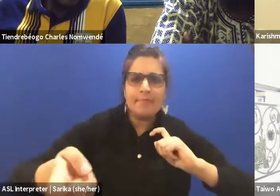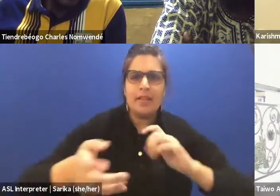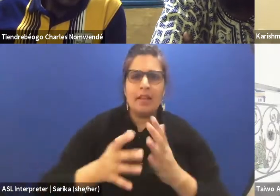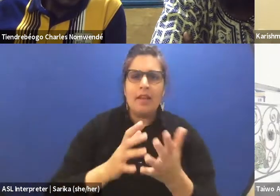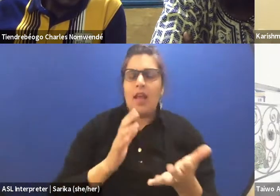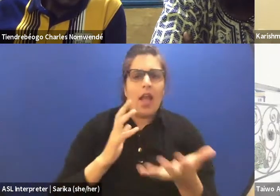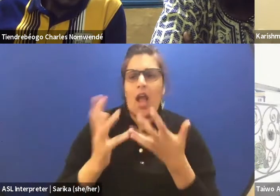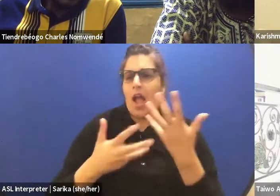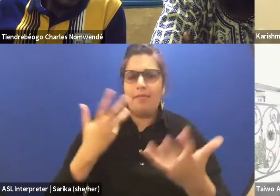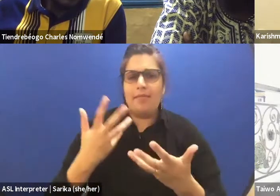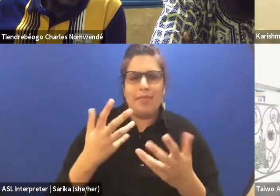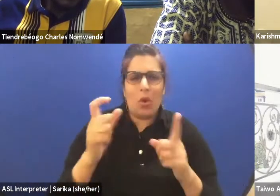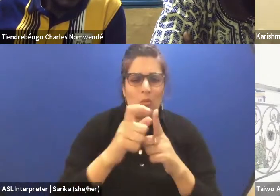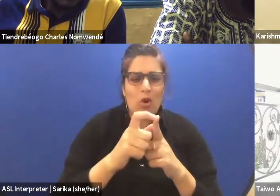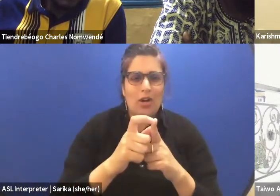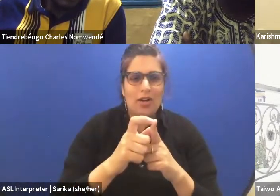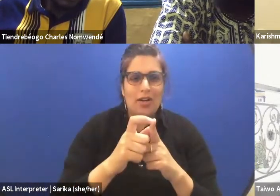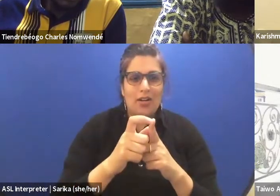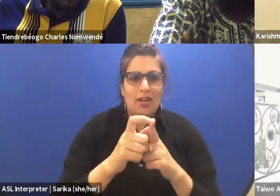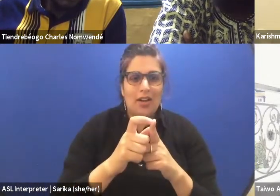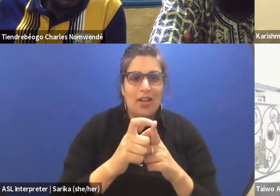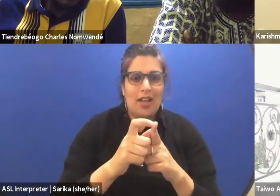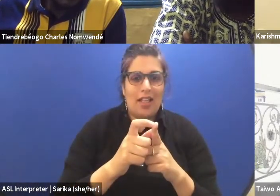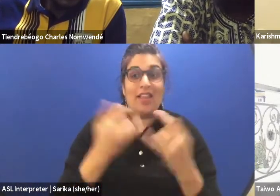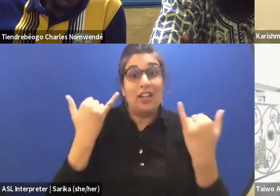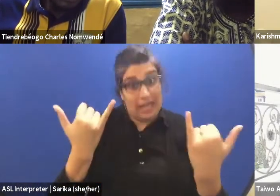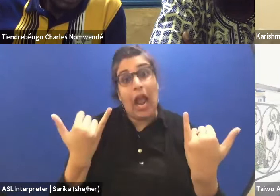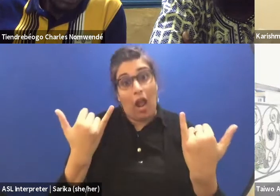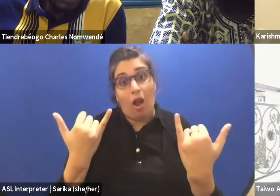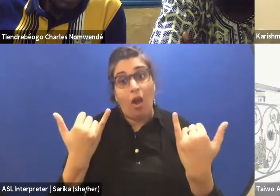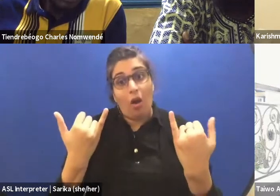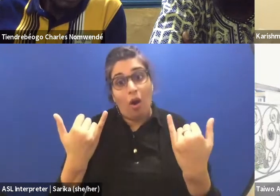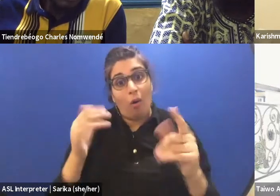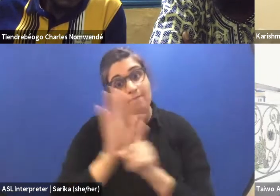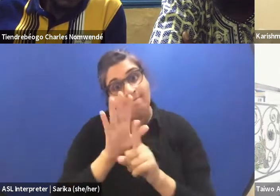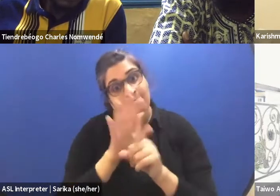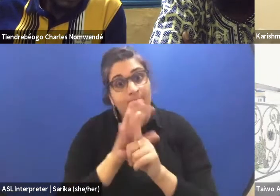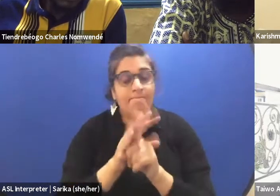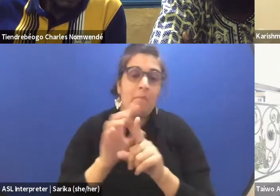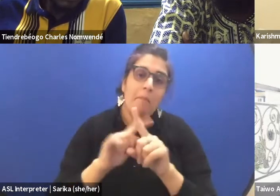There are words that are more in the mainstream now. But there are words that, then they are really ideas